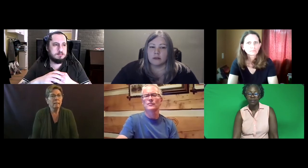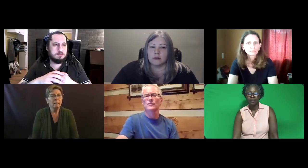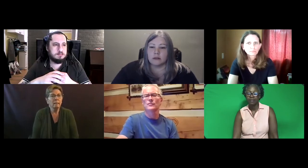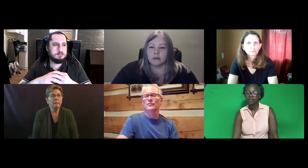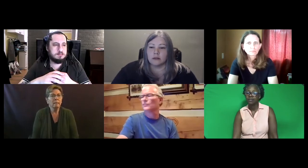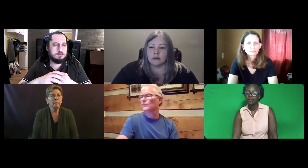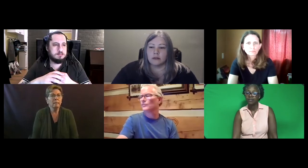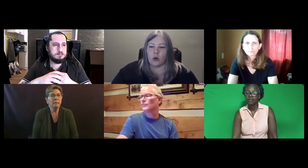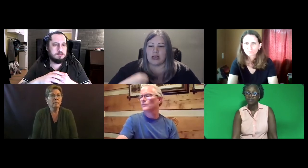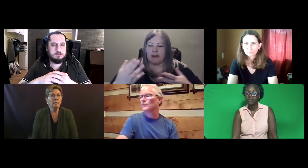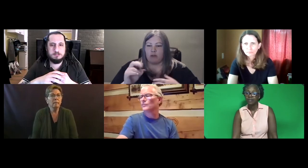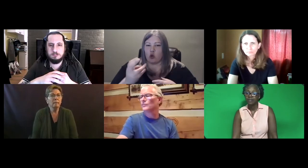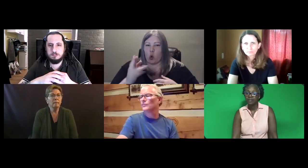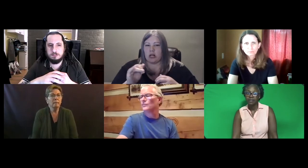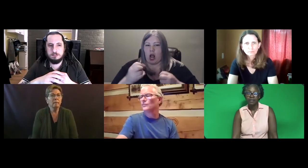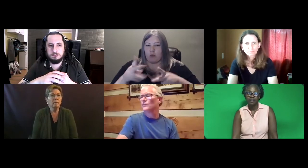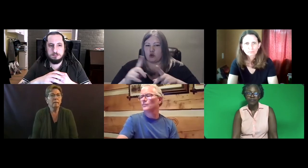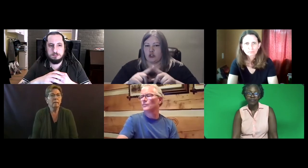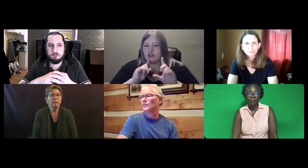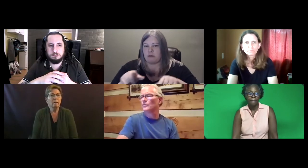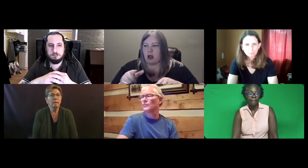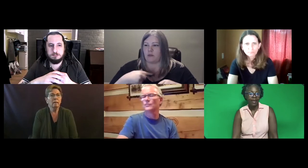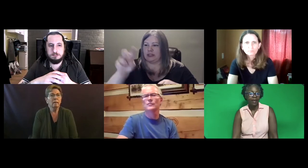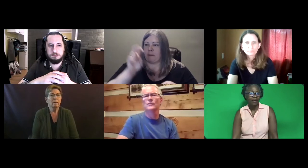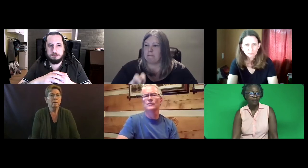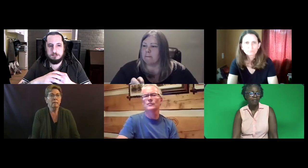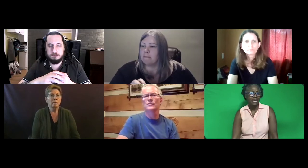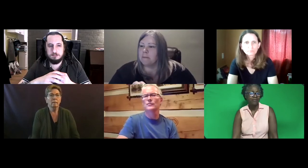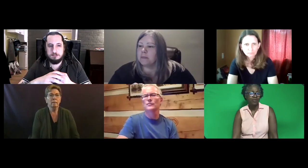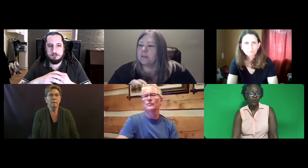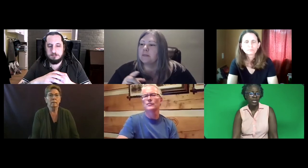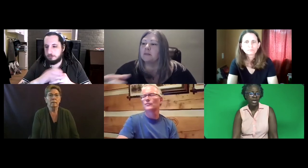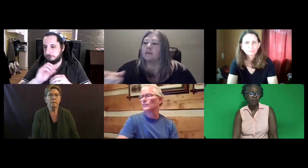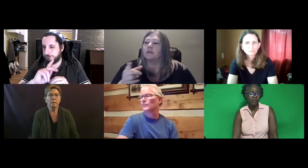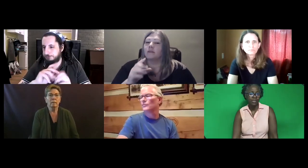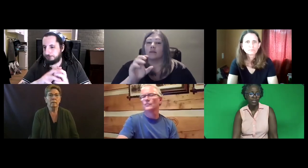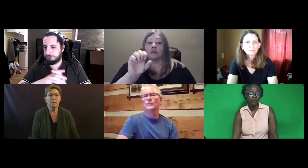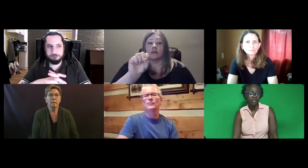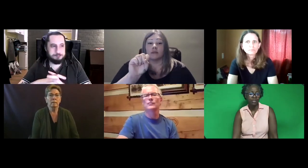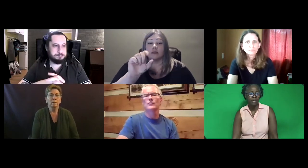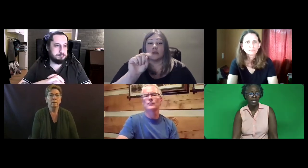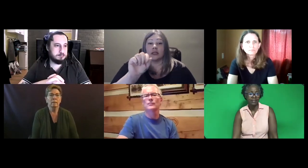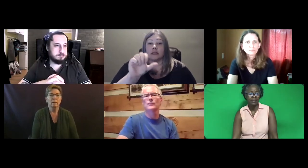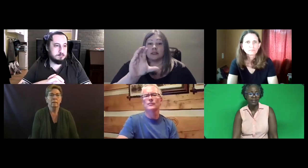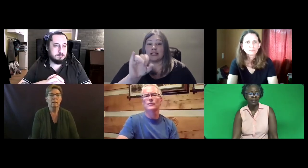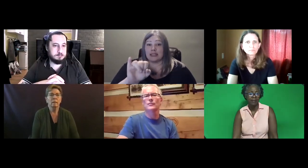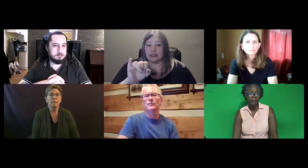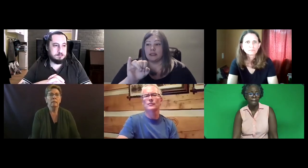Katie: I'm going to give Nouri an opportunity to respond.